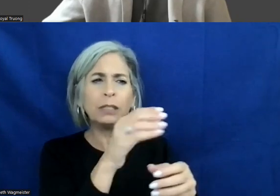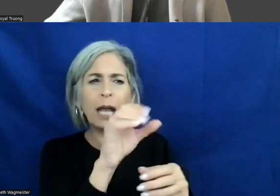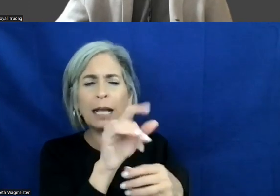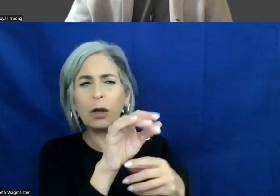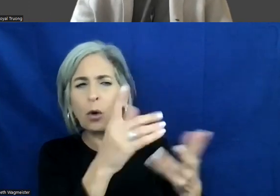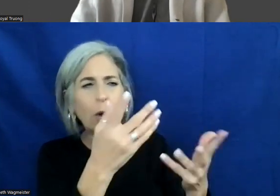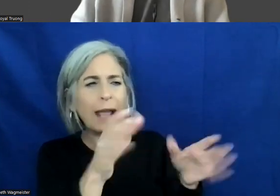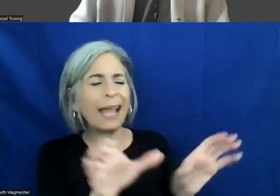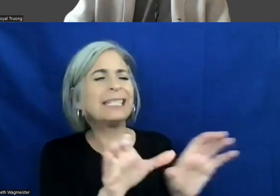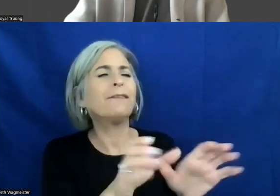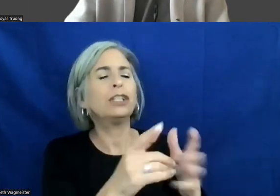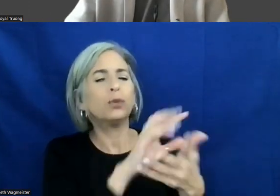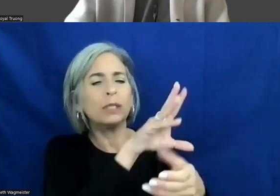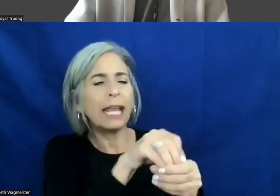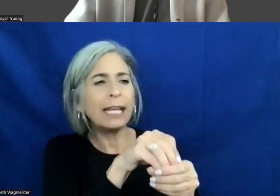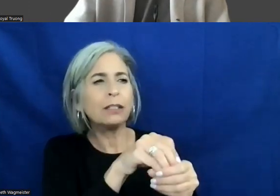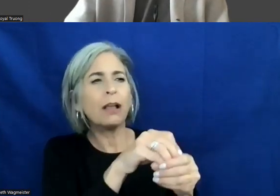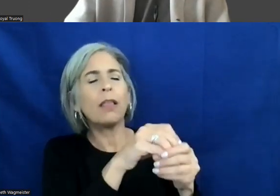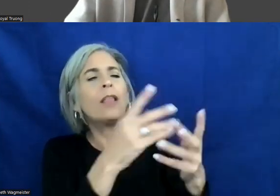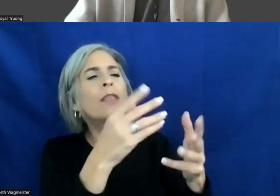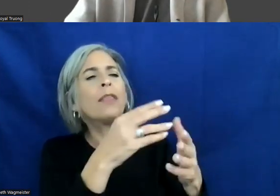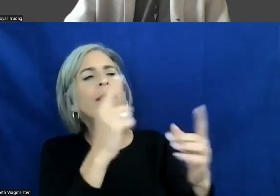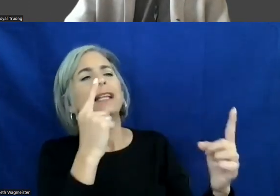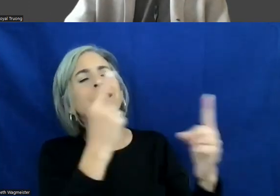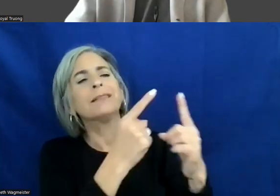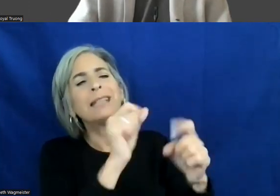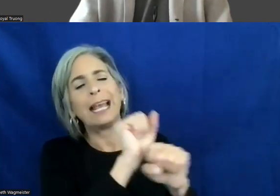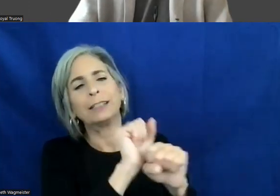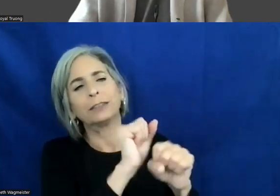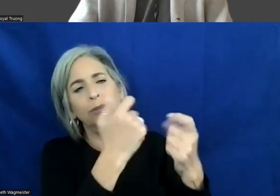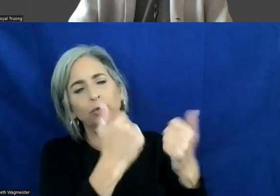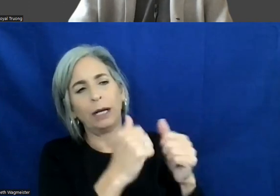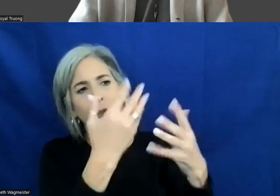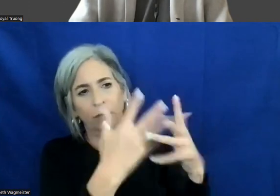what's the task that they're trying to complete. There is also something that should be considered